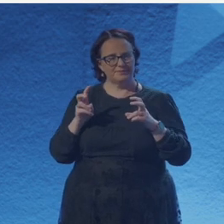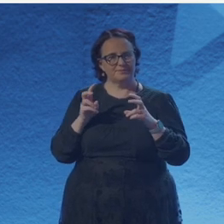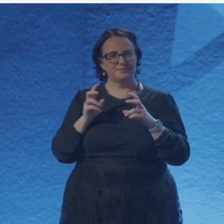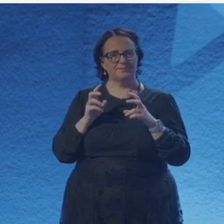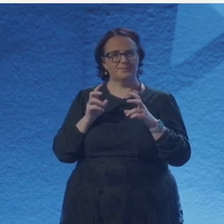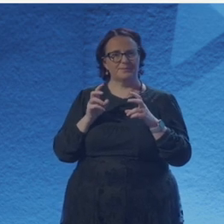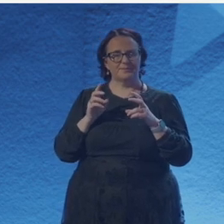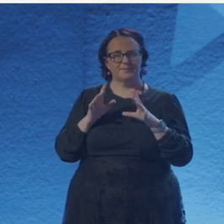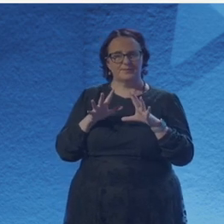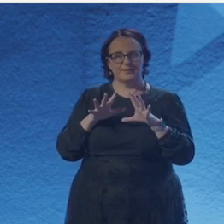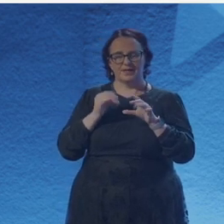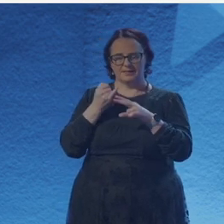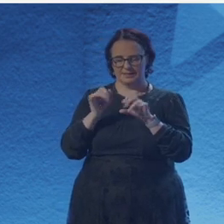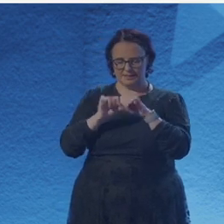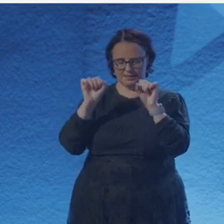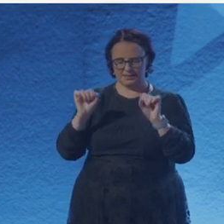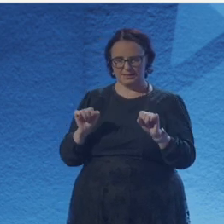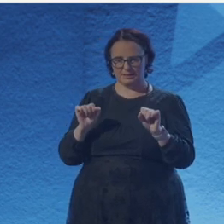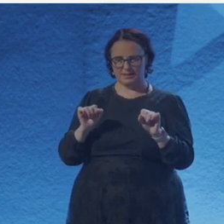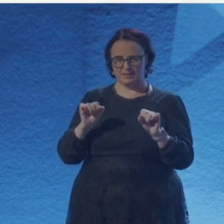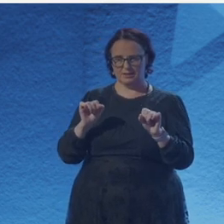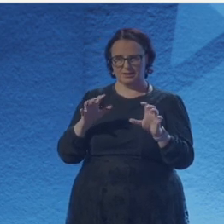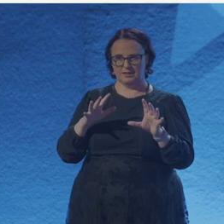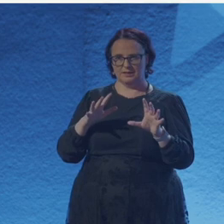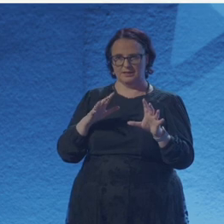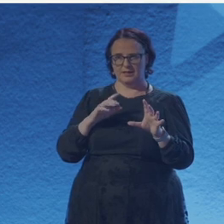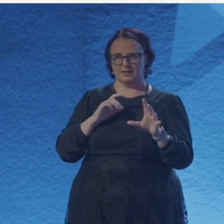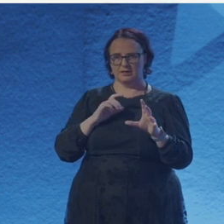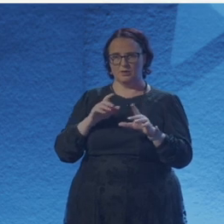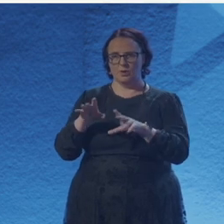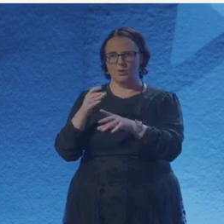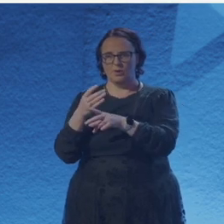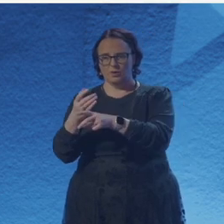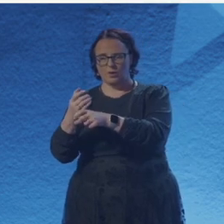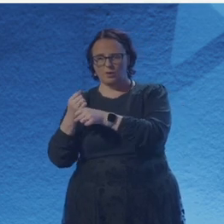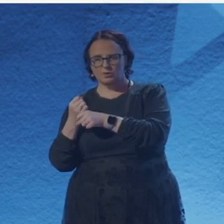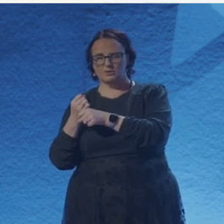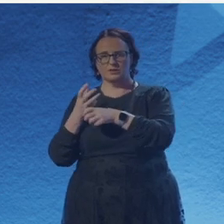or like my like stuff that is not really nice to you. I don't know how to